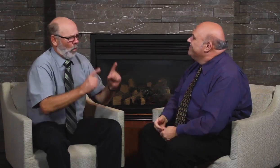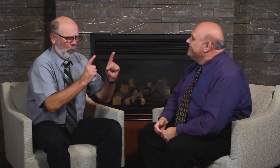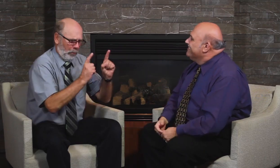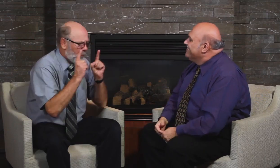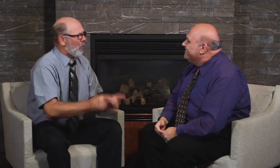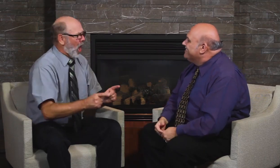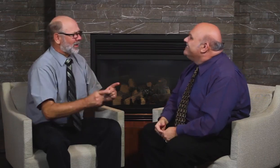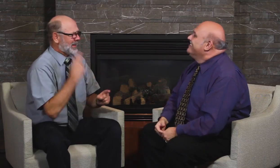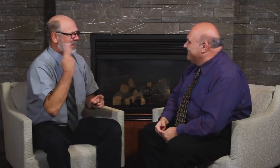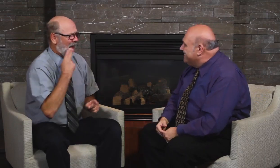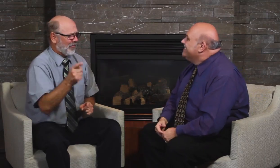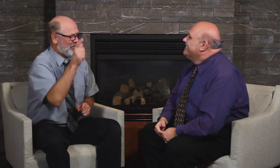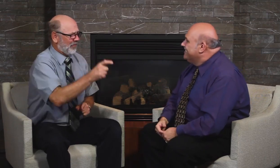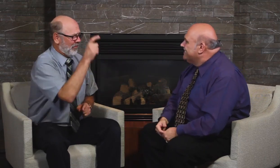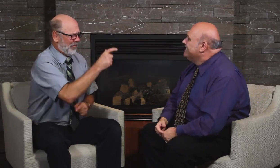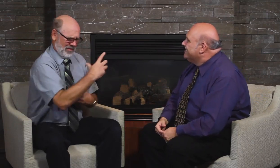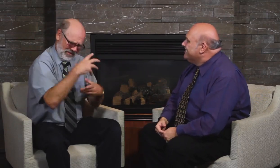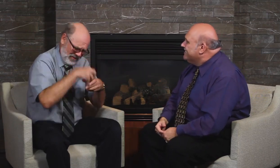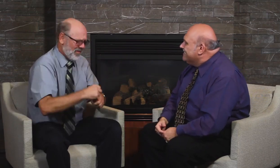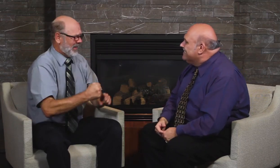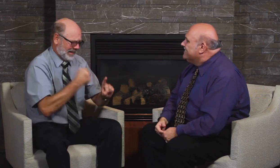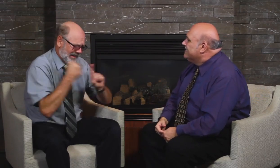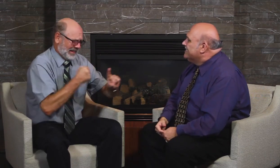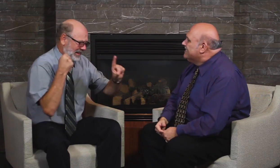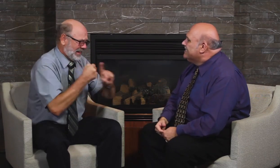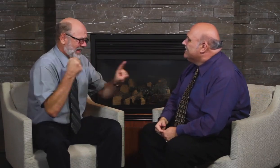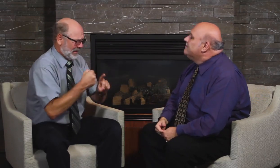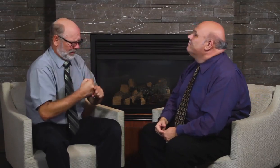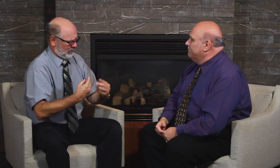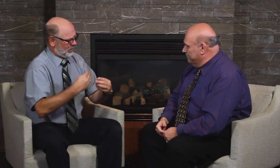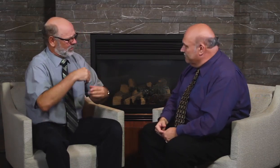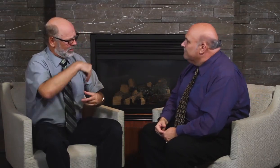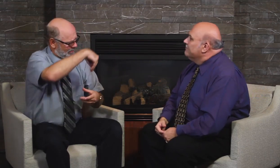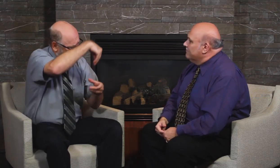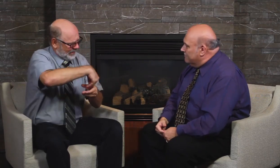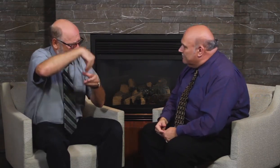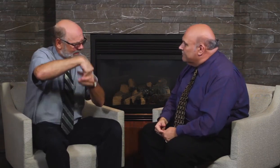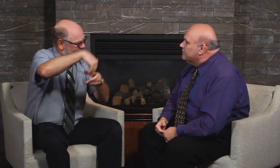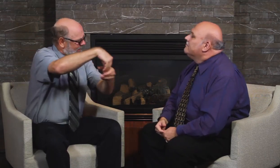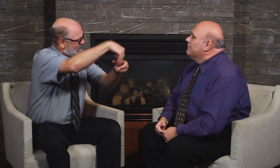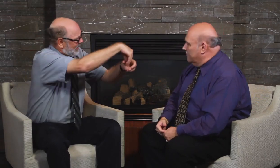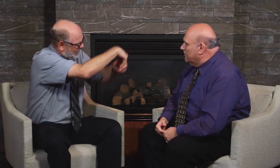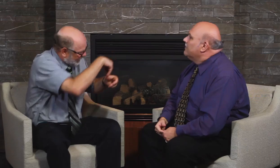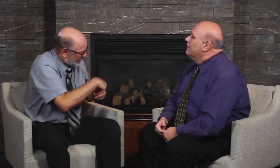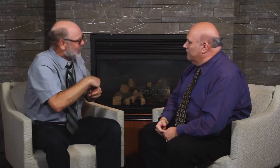Yes. Exactly. I want to see more Deaf